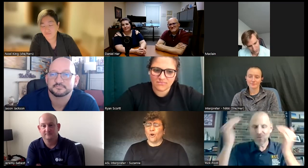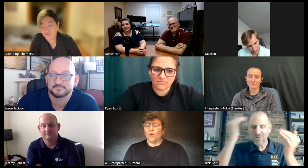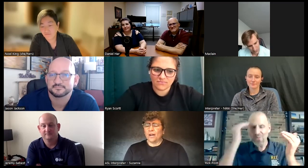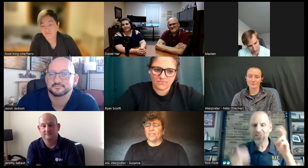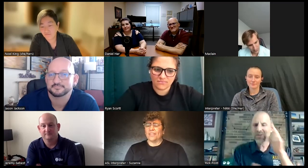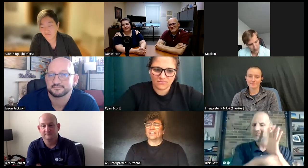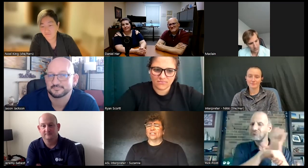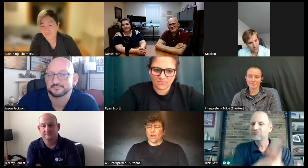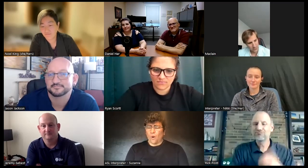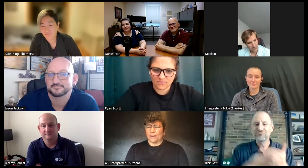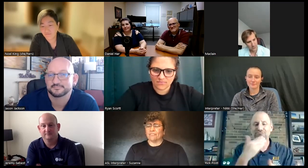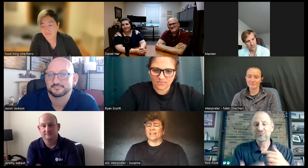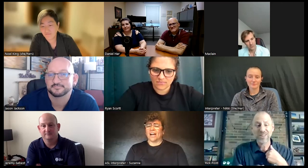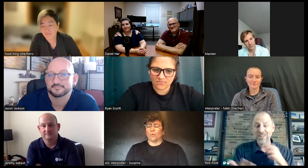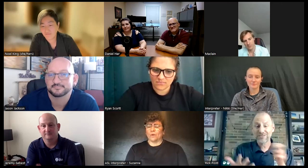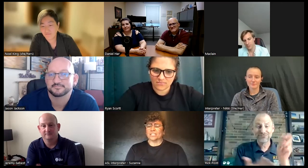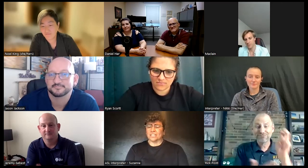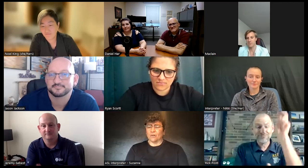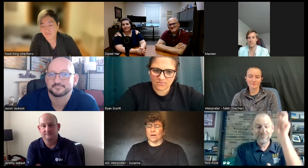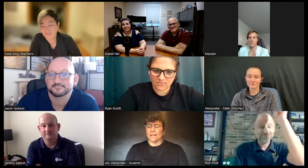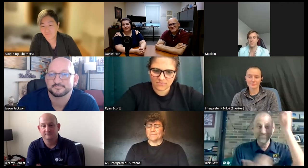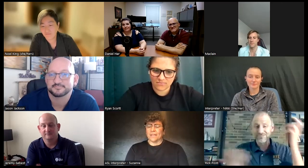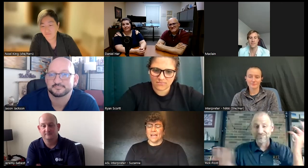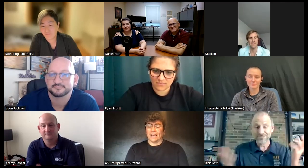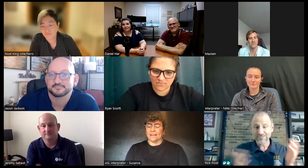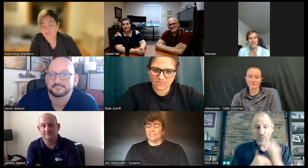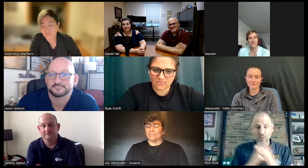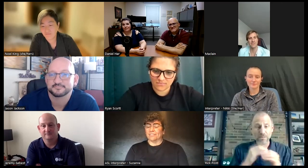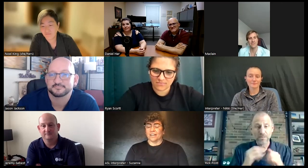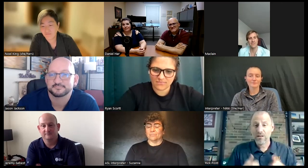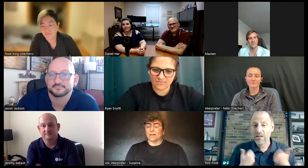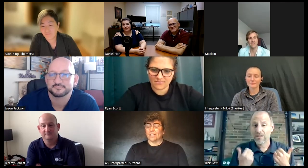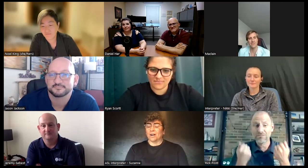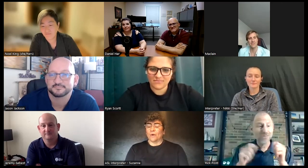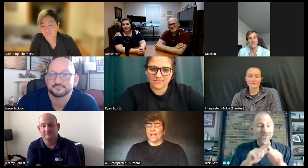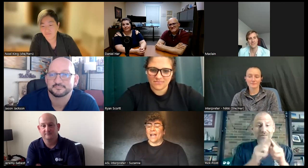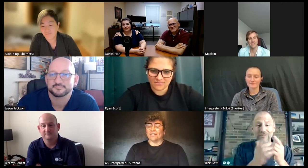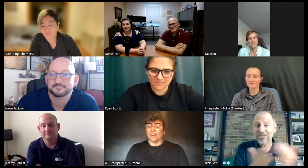know then go and find out what to know and I've come a long way I have a